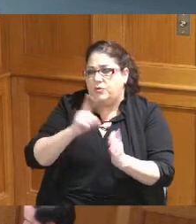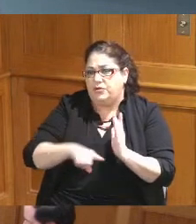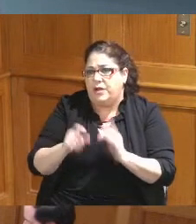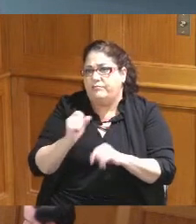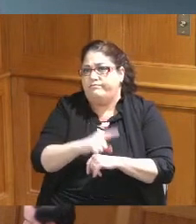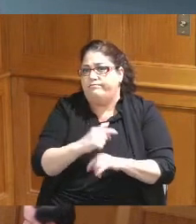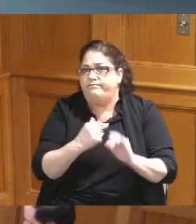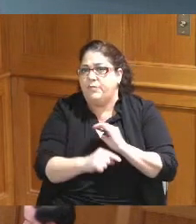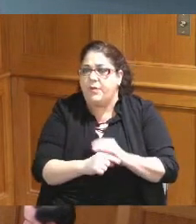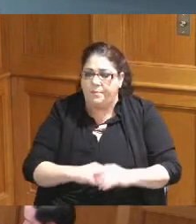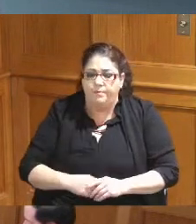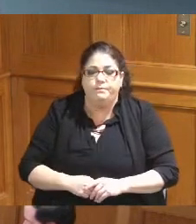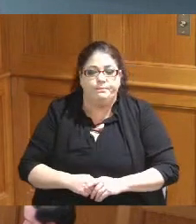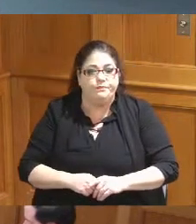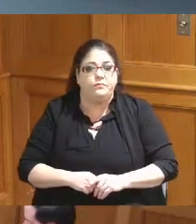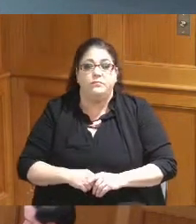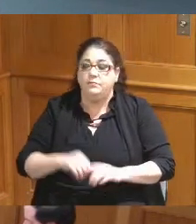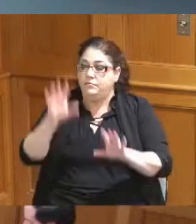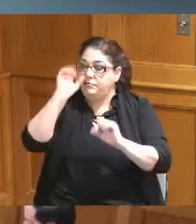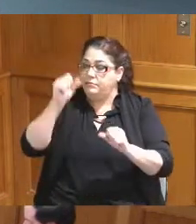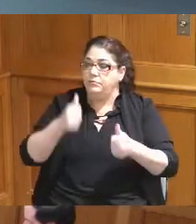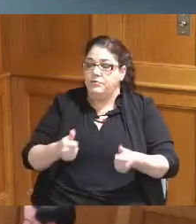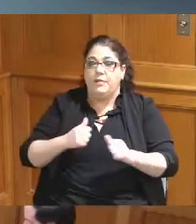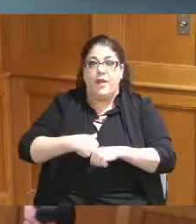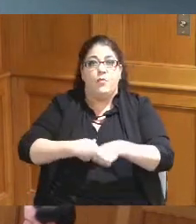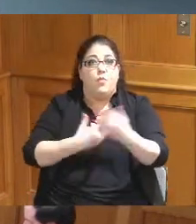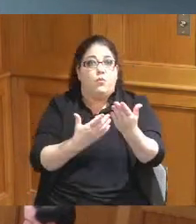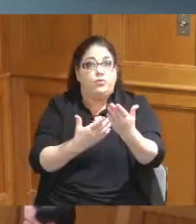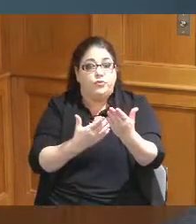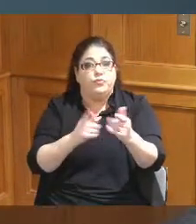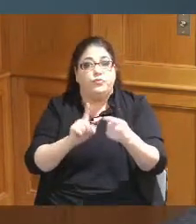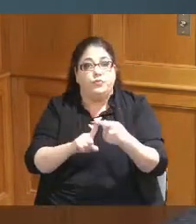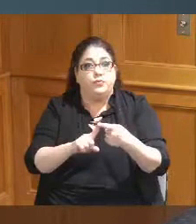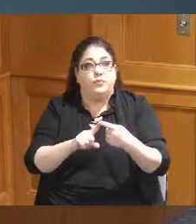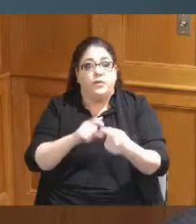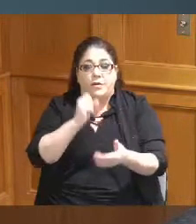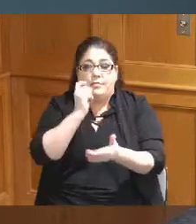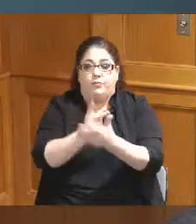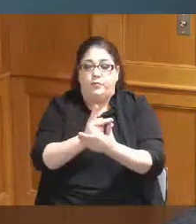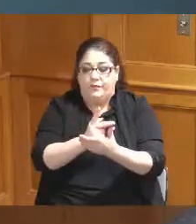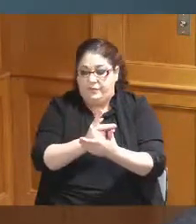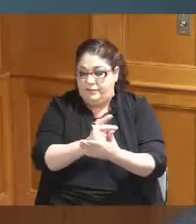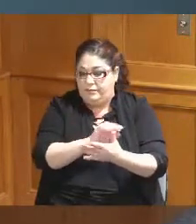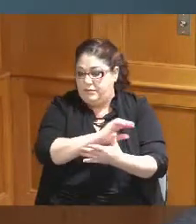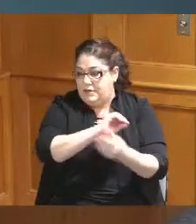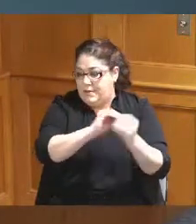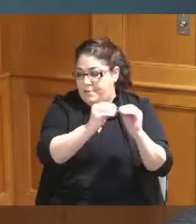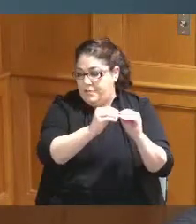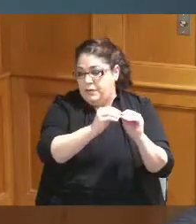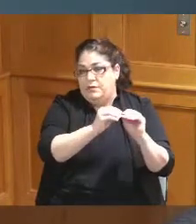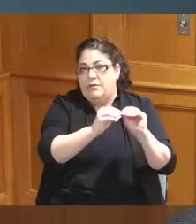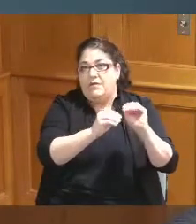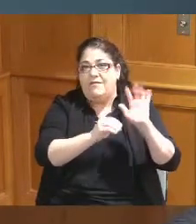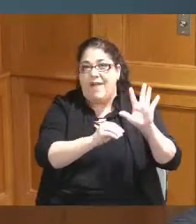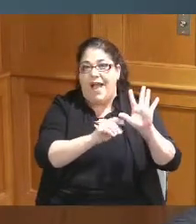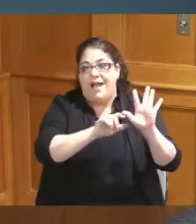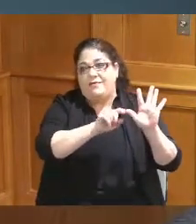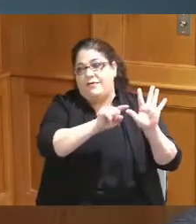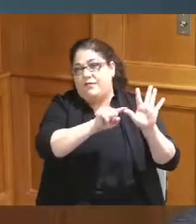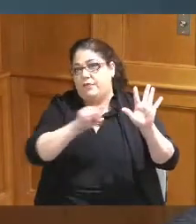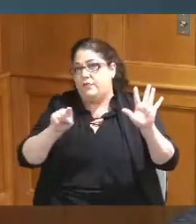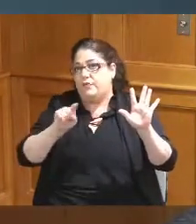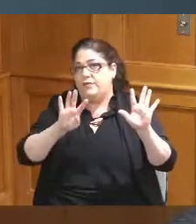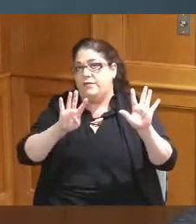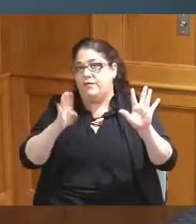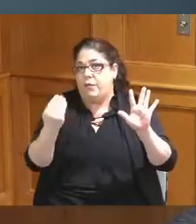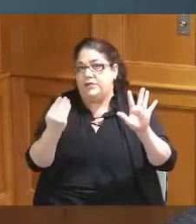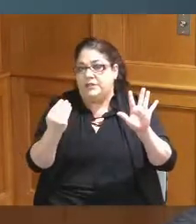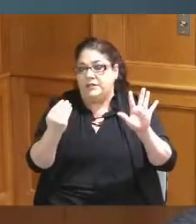great all right I'd like to make a motion to approve items number five through 14. second